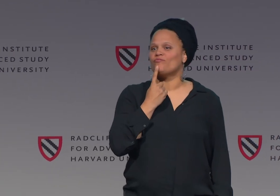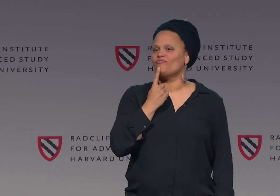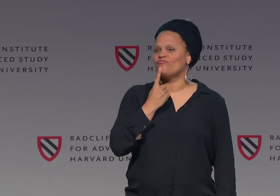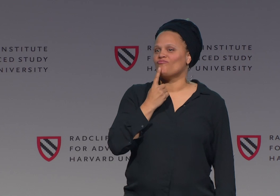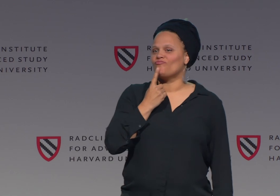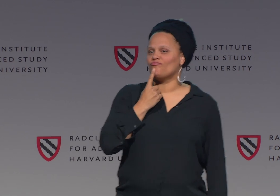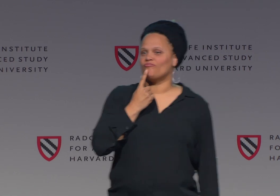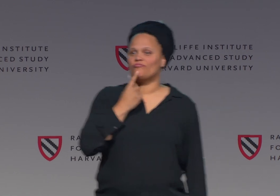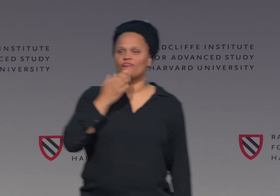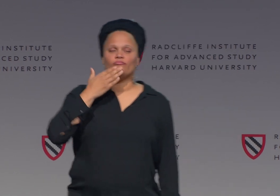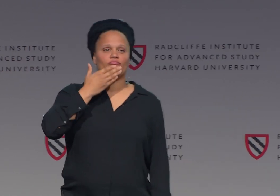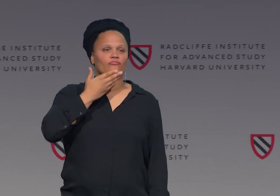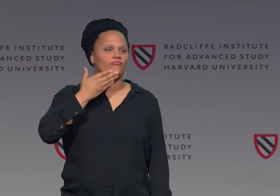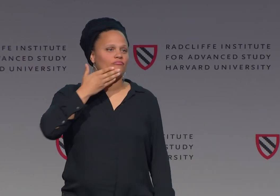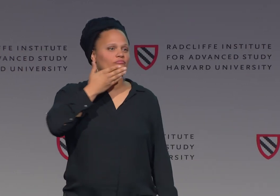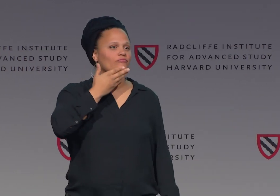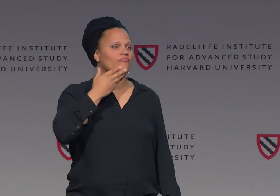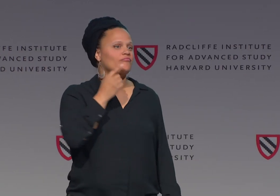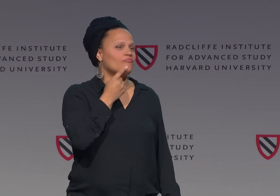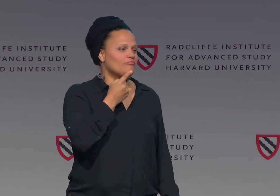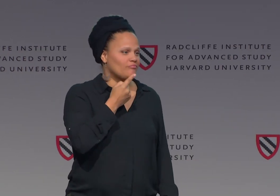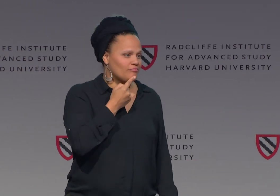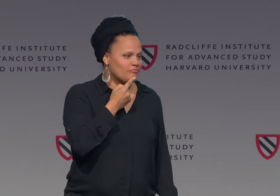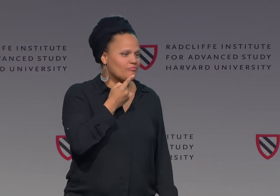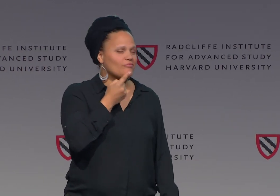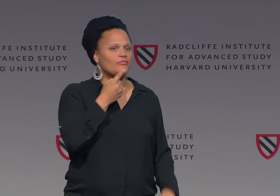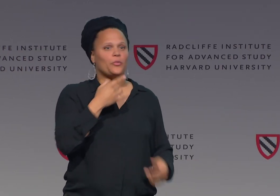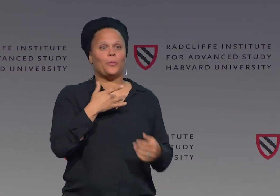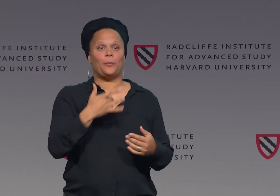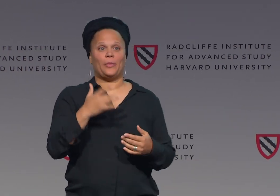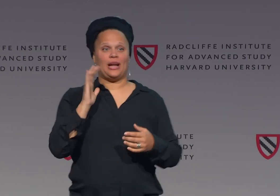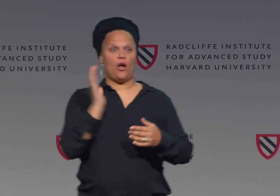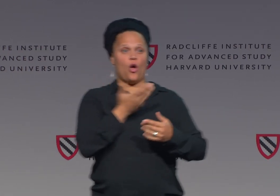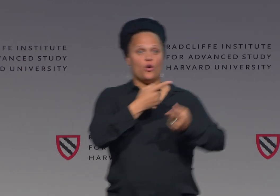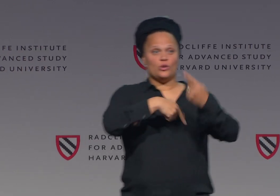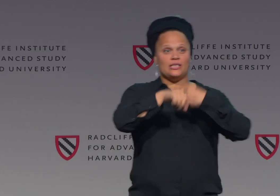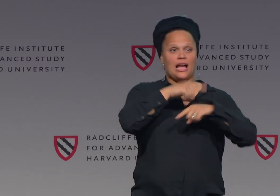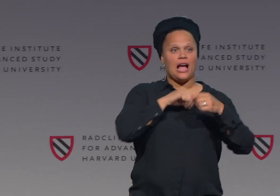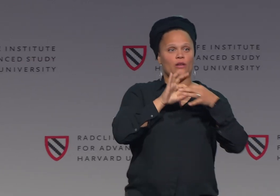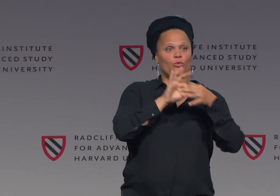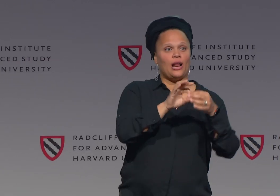It's actually this location right here. This is the location for female.